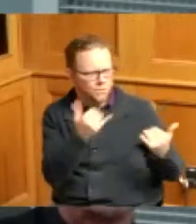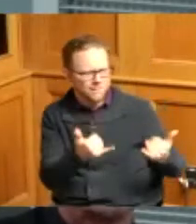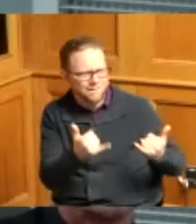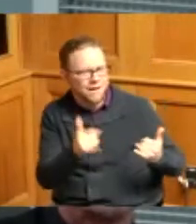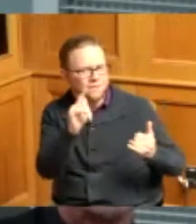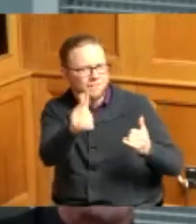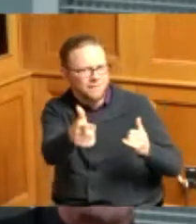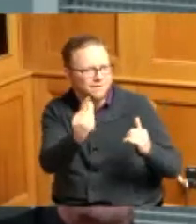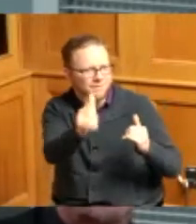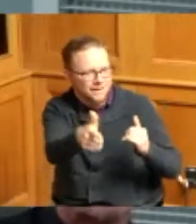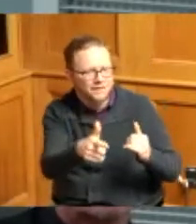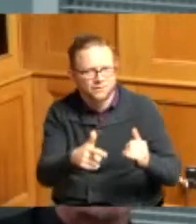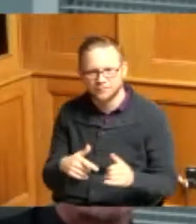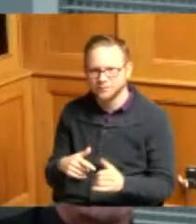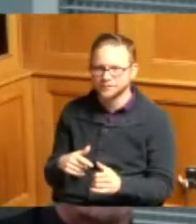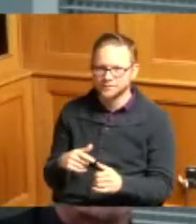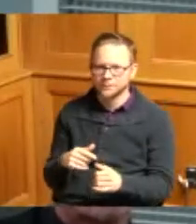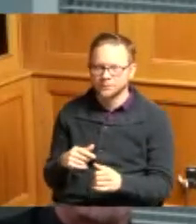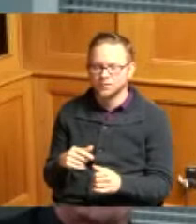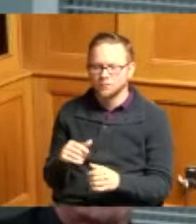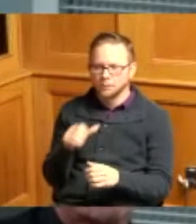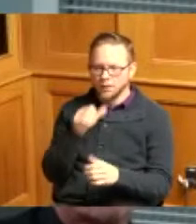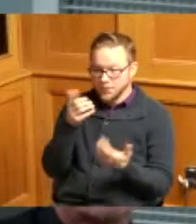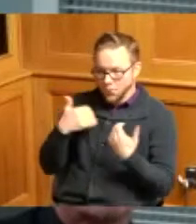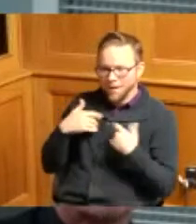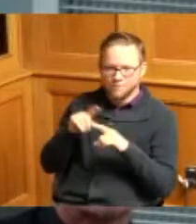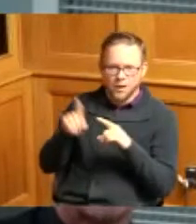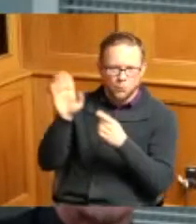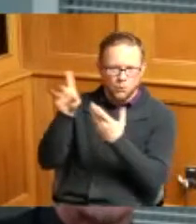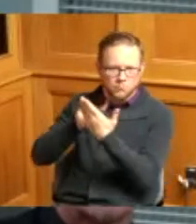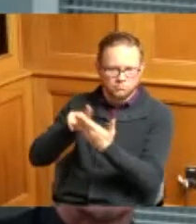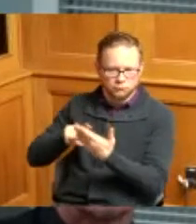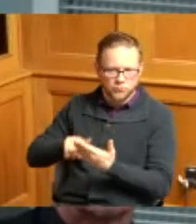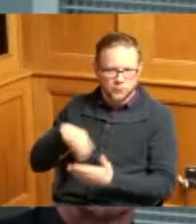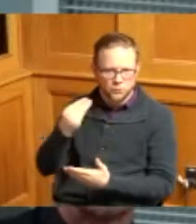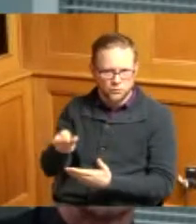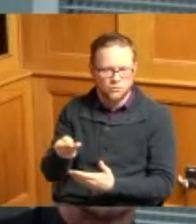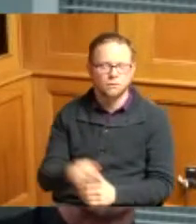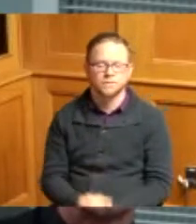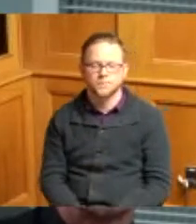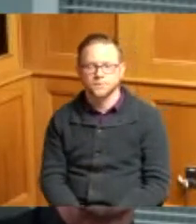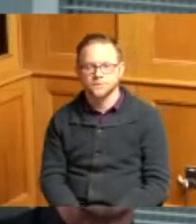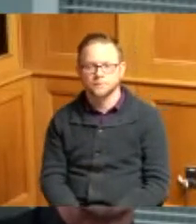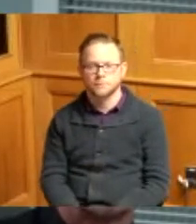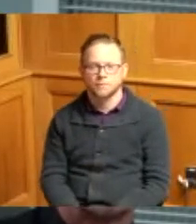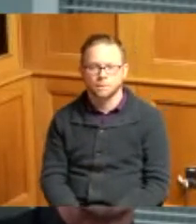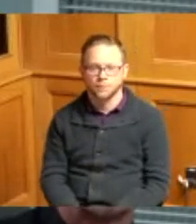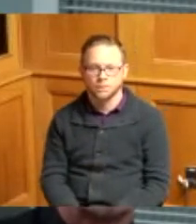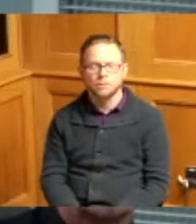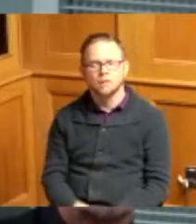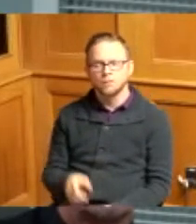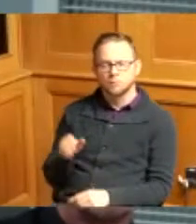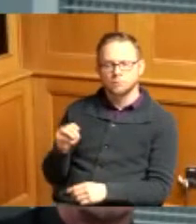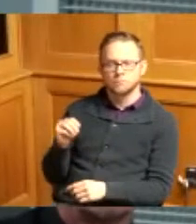that I don't have them not now we will have those one thing that you know he stated that laws change